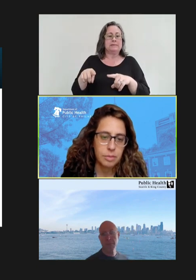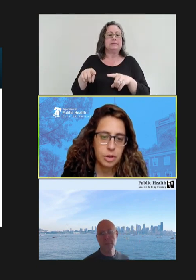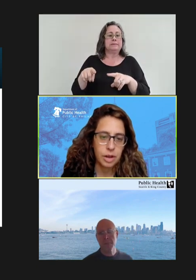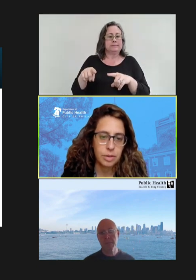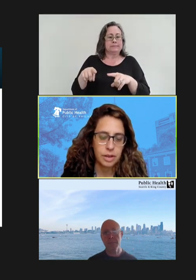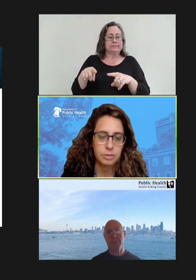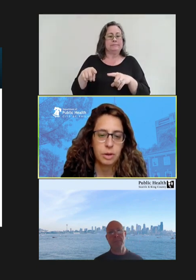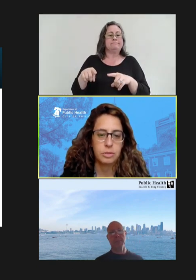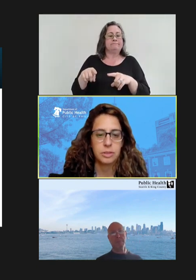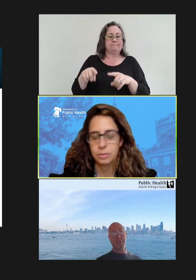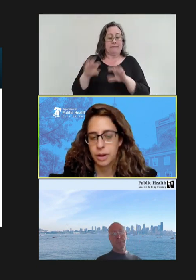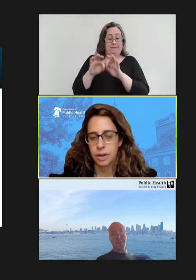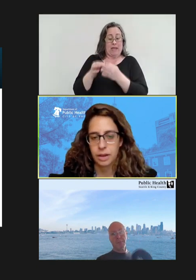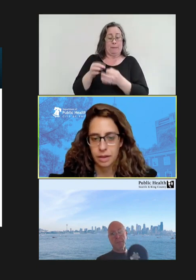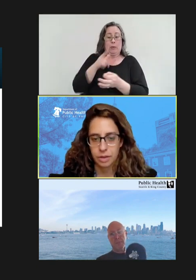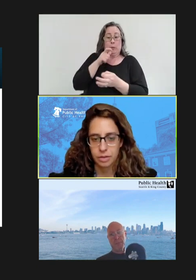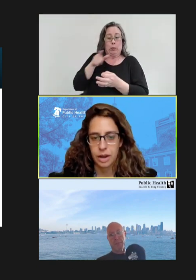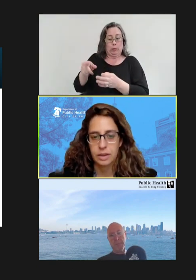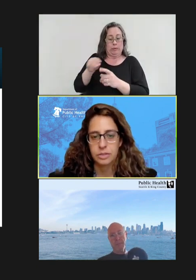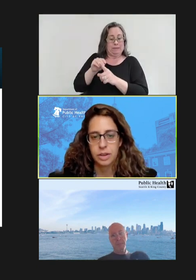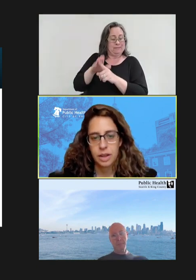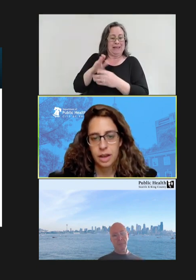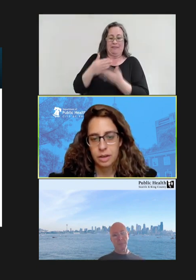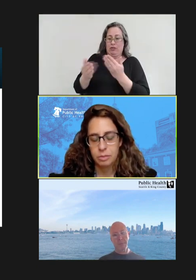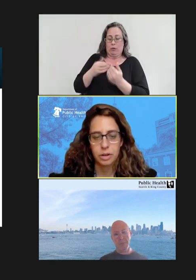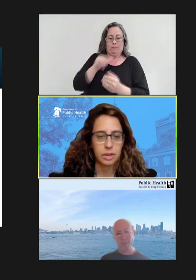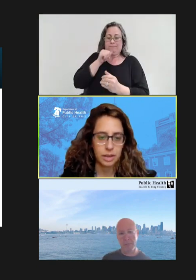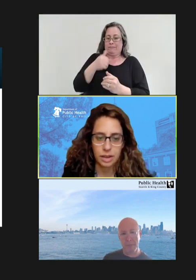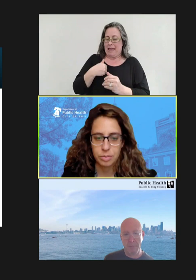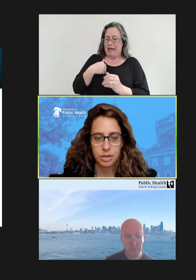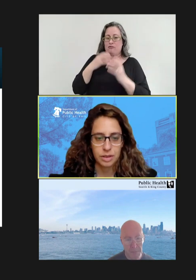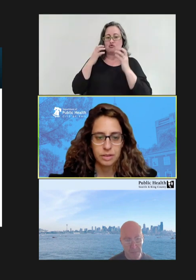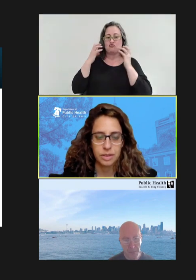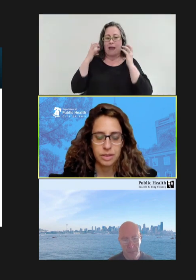who had been exposed despite not having a rash. We were leading up to the, you know,